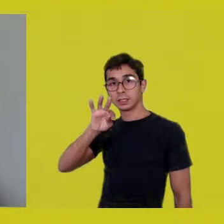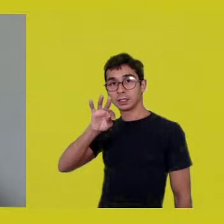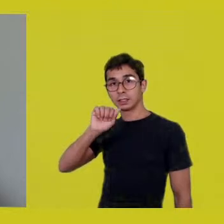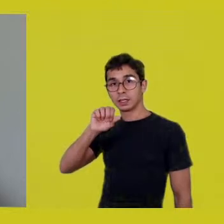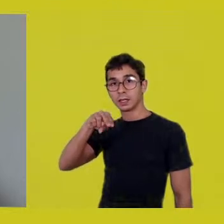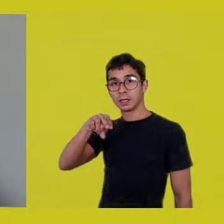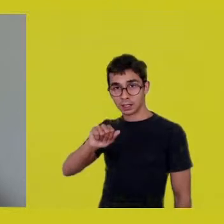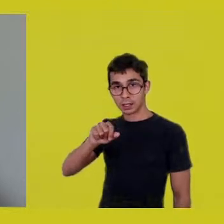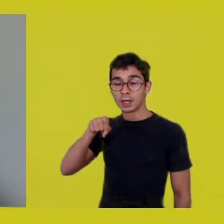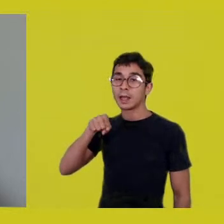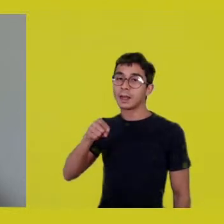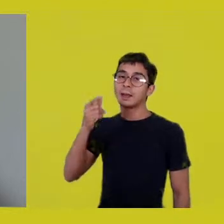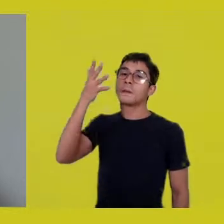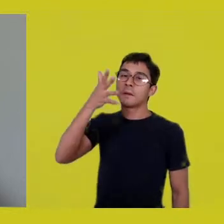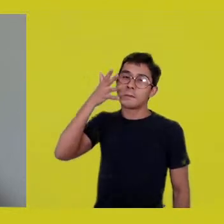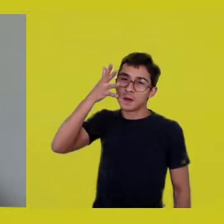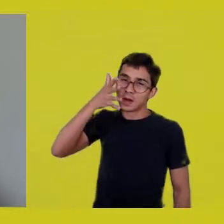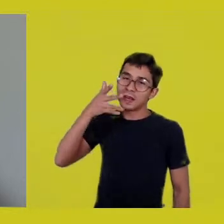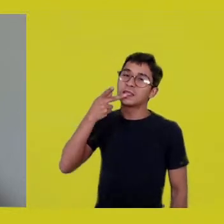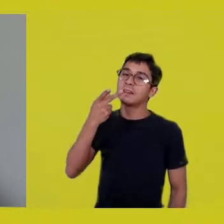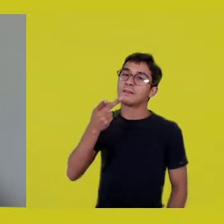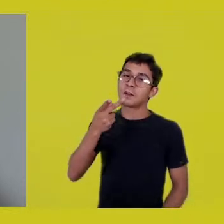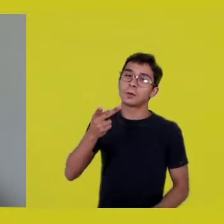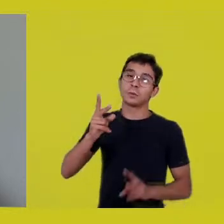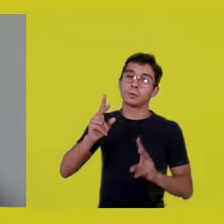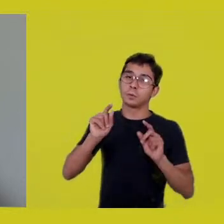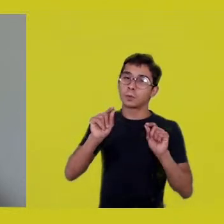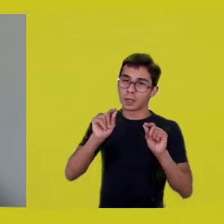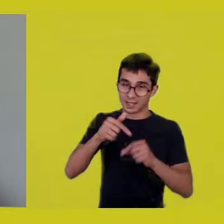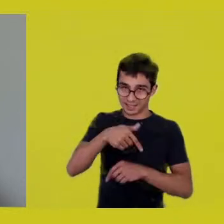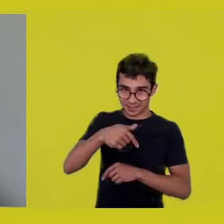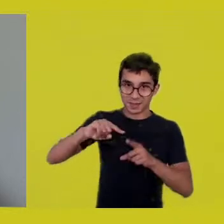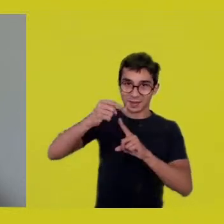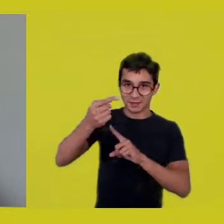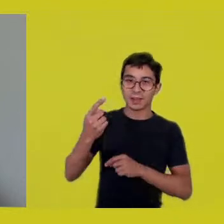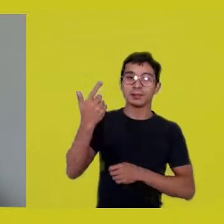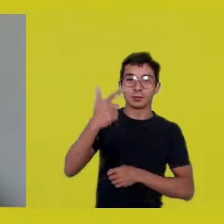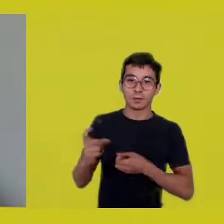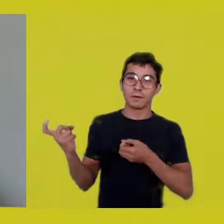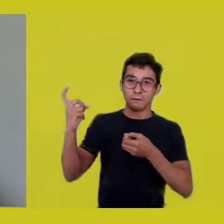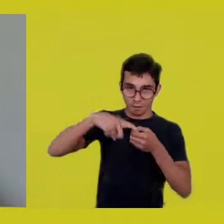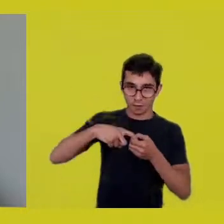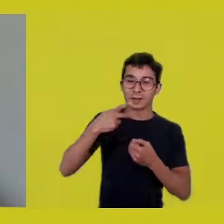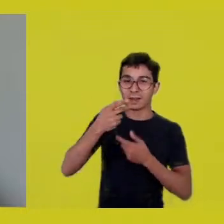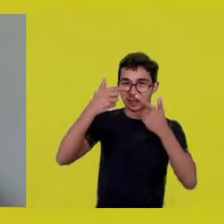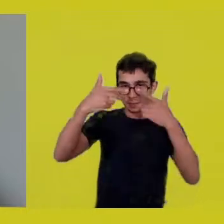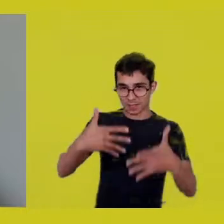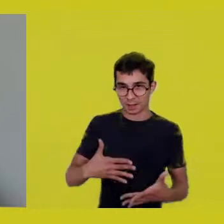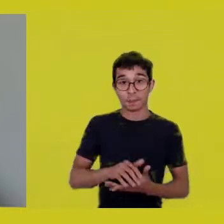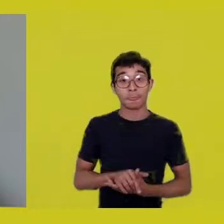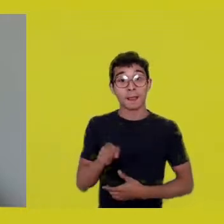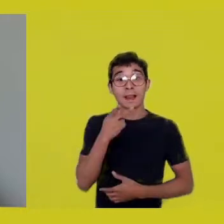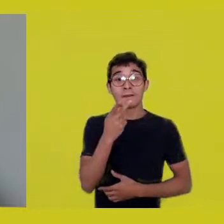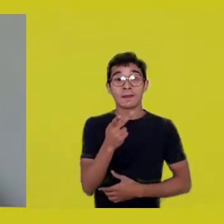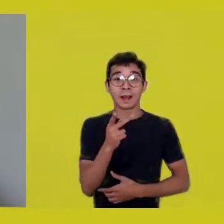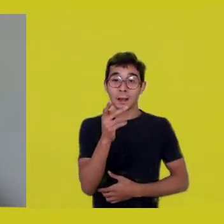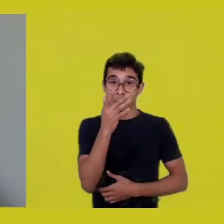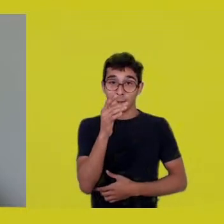he always reminds us, when he speaks, that the word “subject” in French also means being subjected.